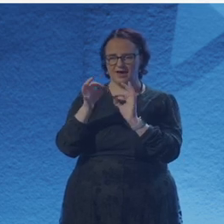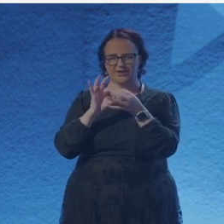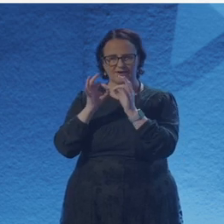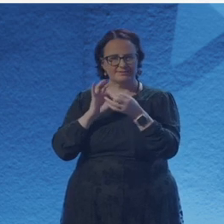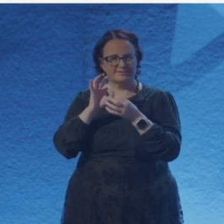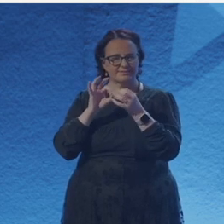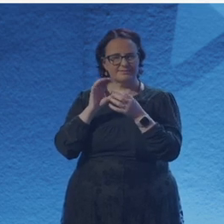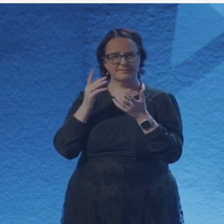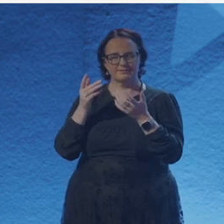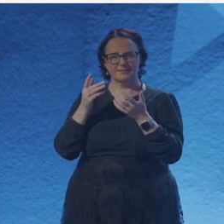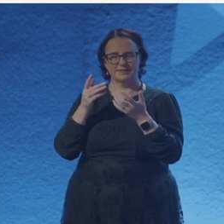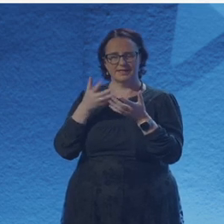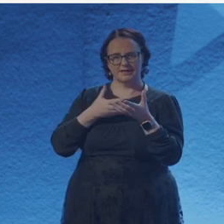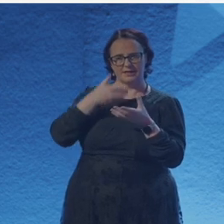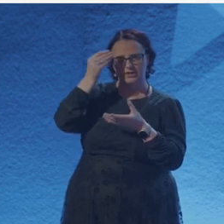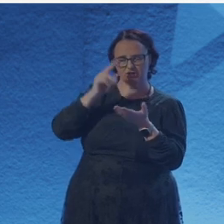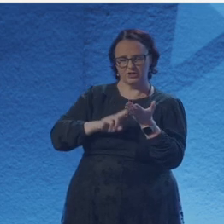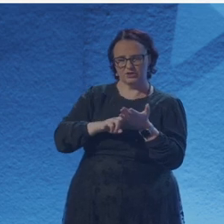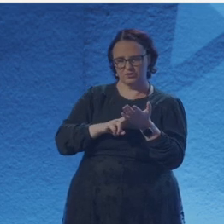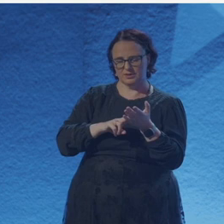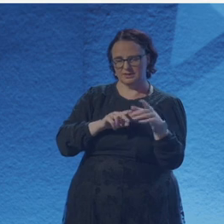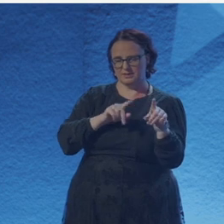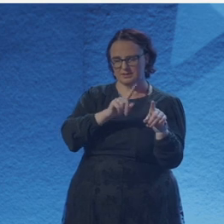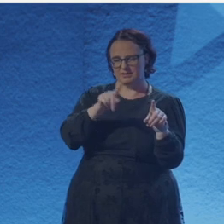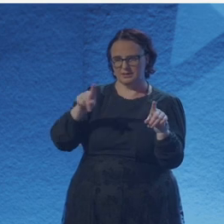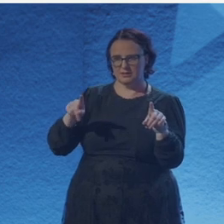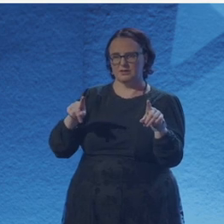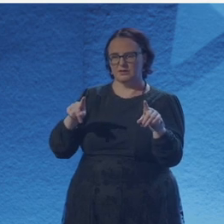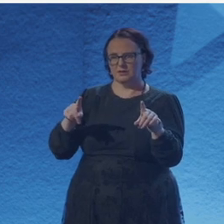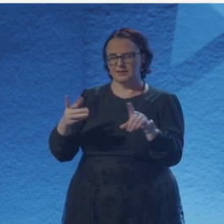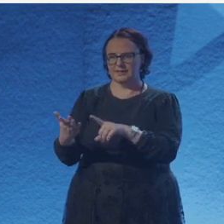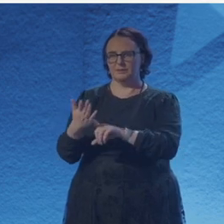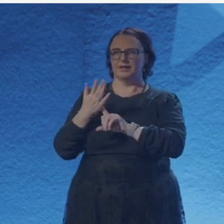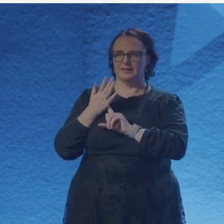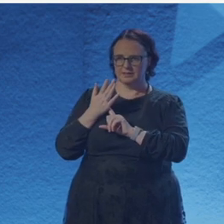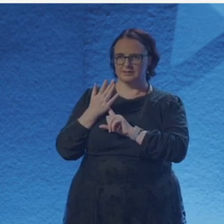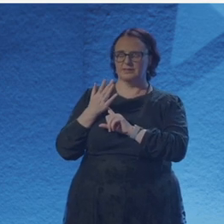or you want to work in science like that is your big main thing. Or like you have a certain connection